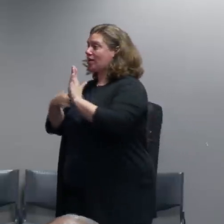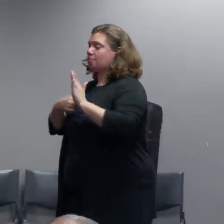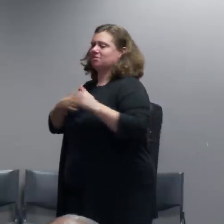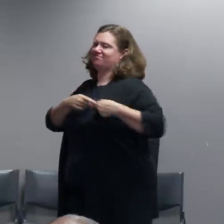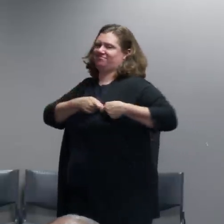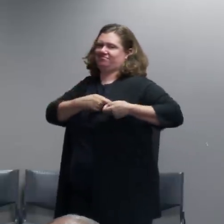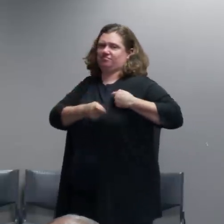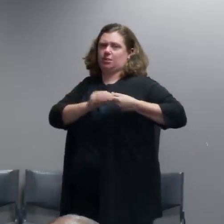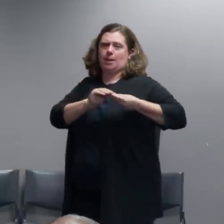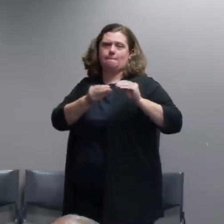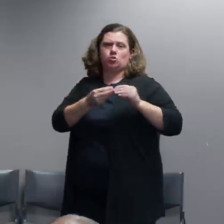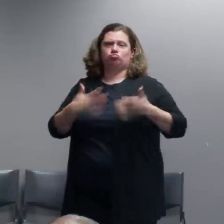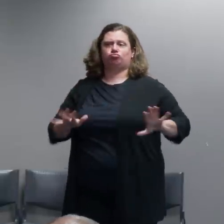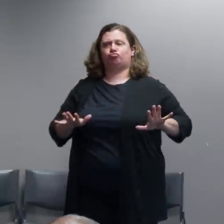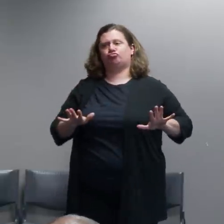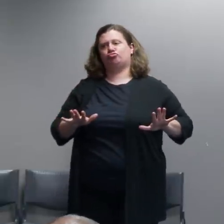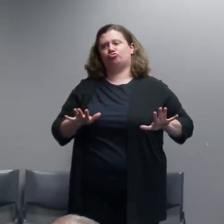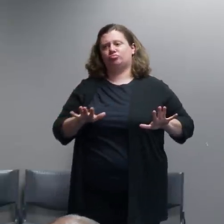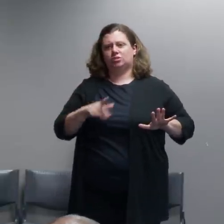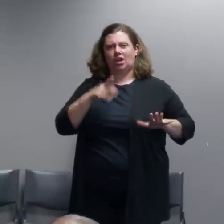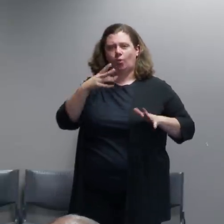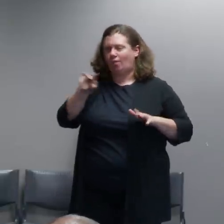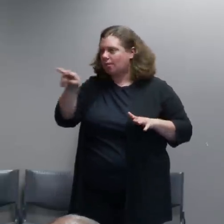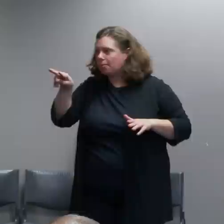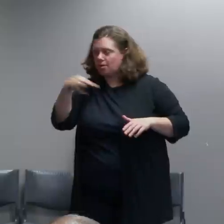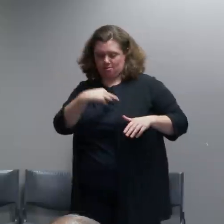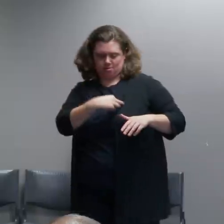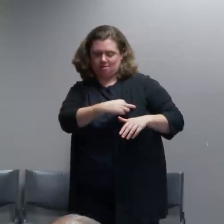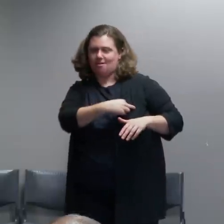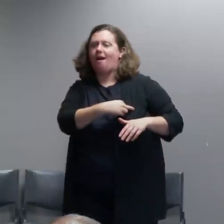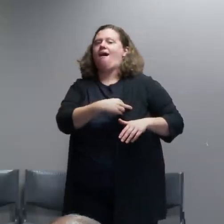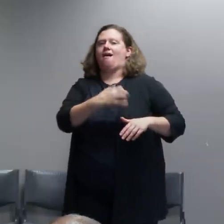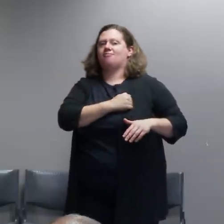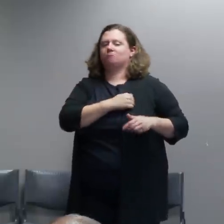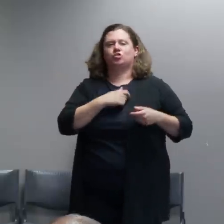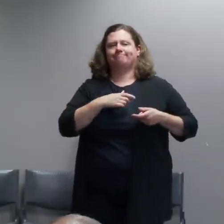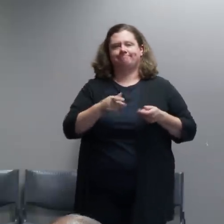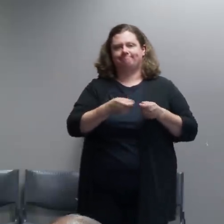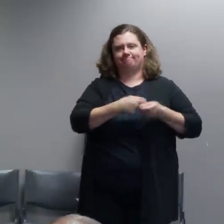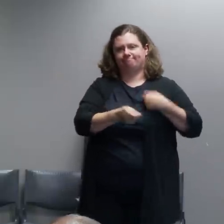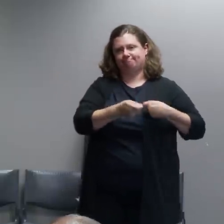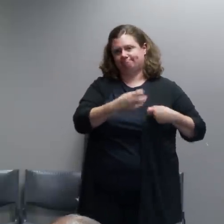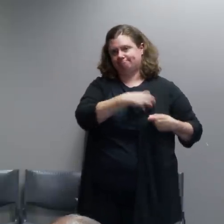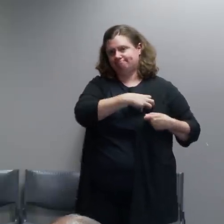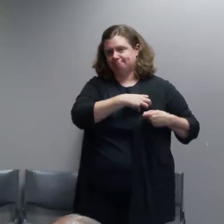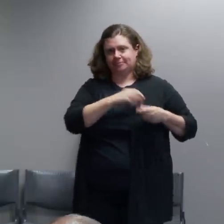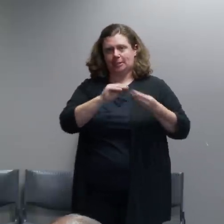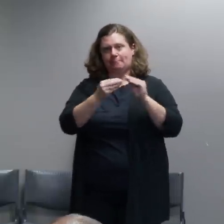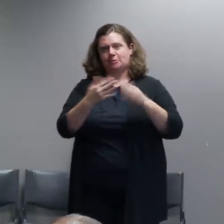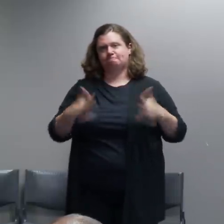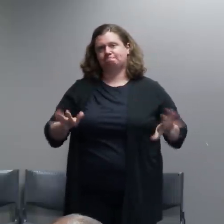to try to prevent this. Obviously this has a pretty big impact